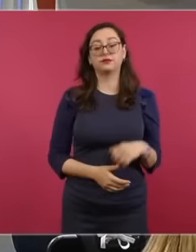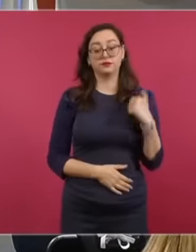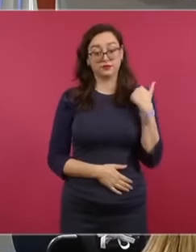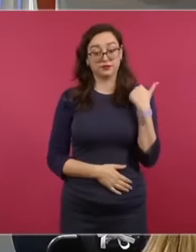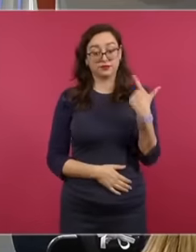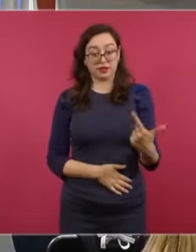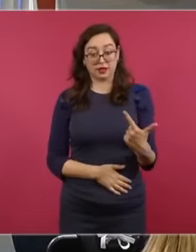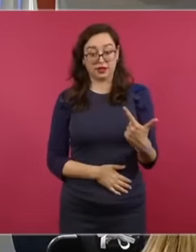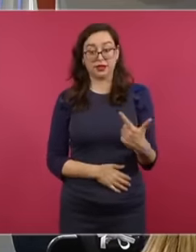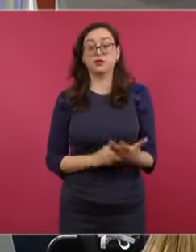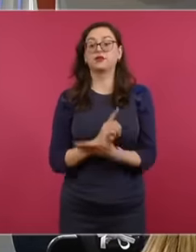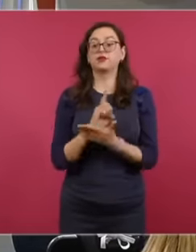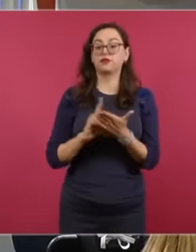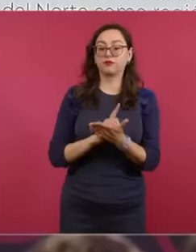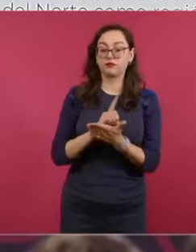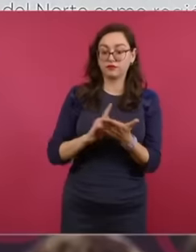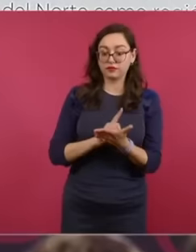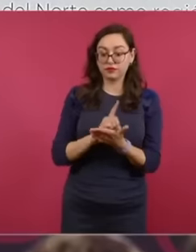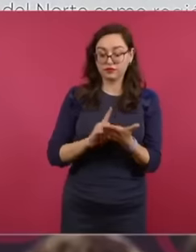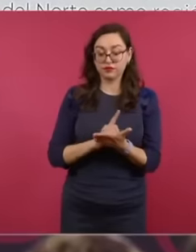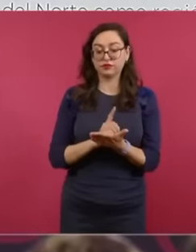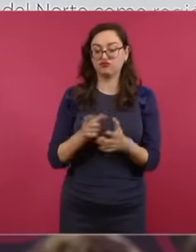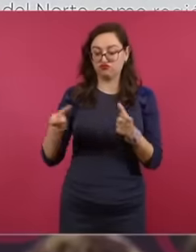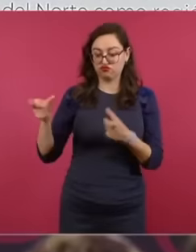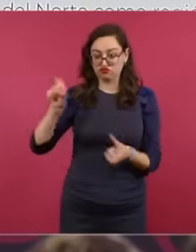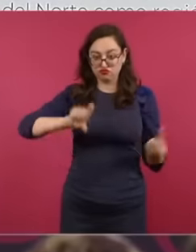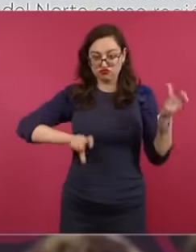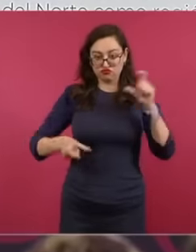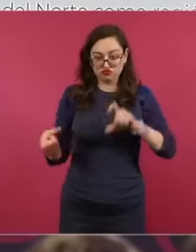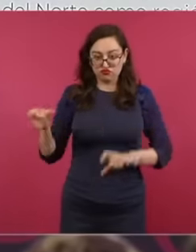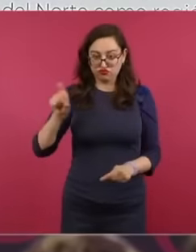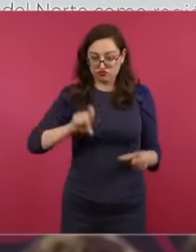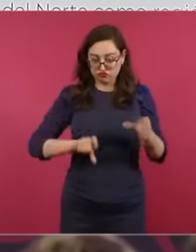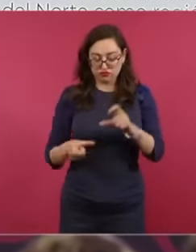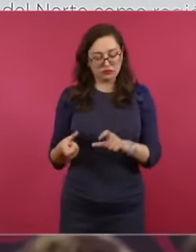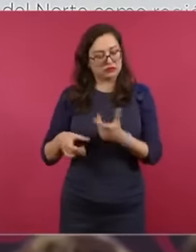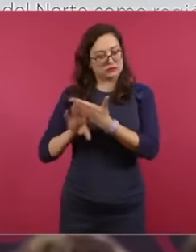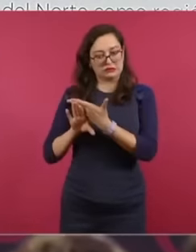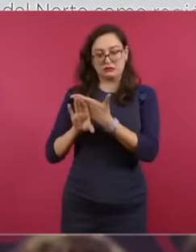drug trafficking and The consumption of chemical drugs such as fentanyl, but